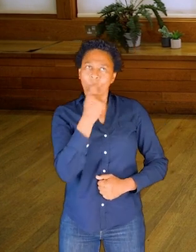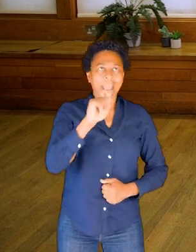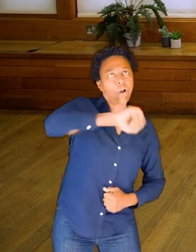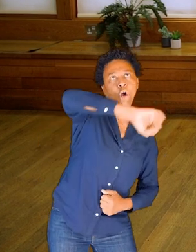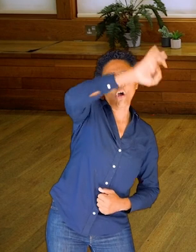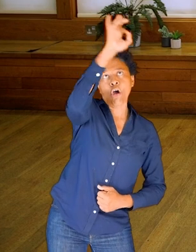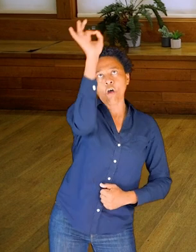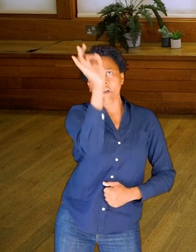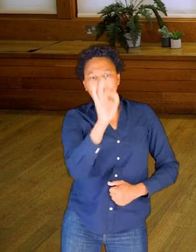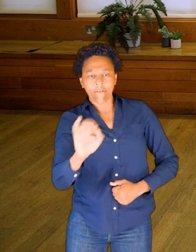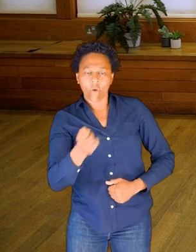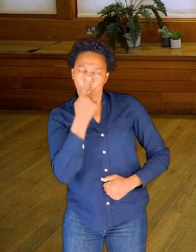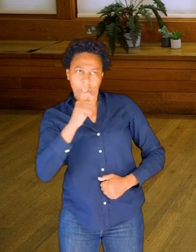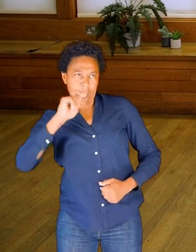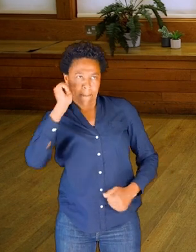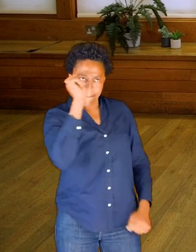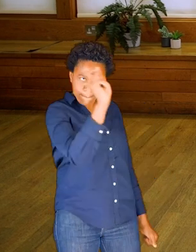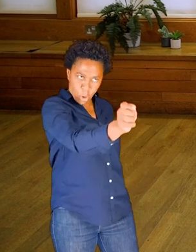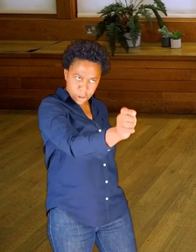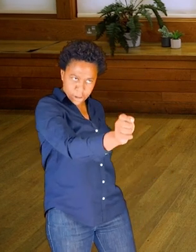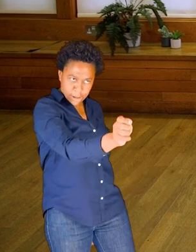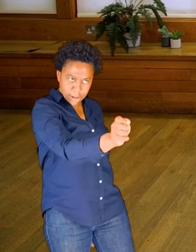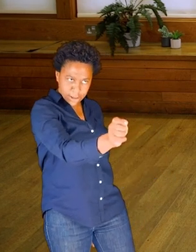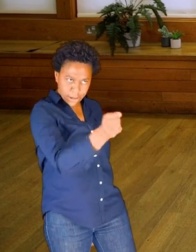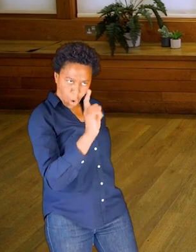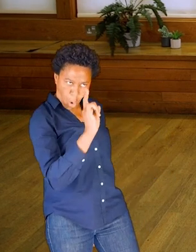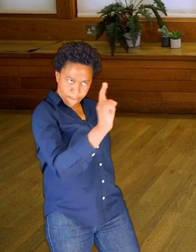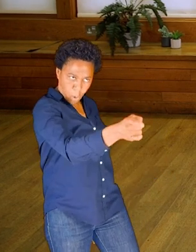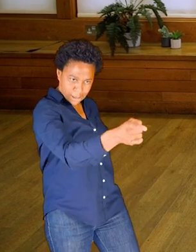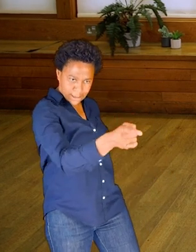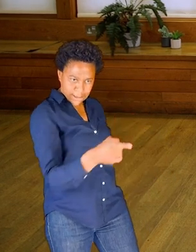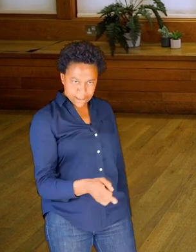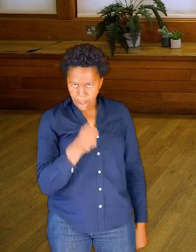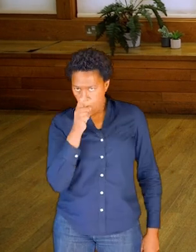We can also point, make points in space.